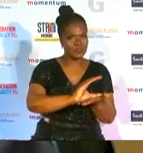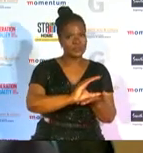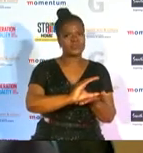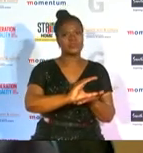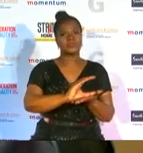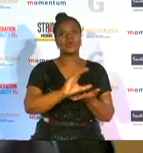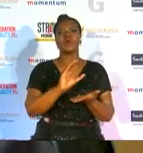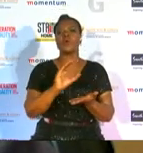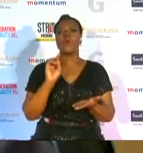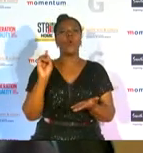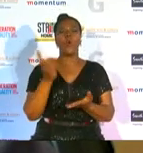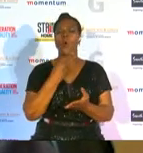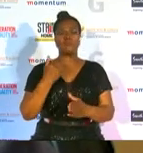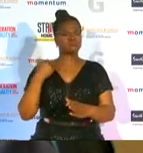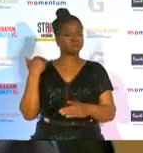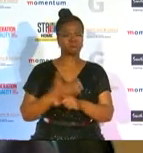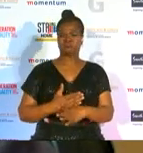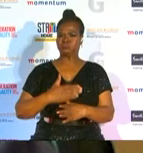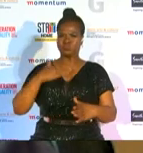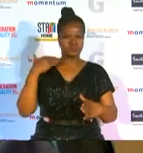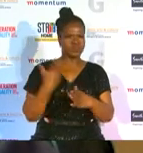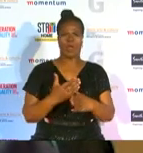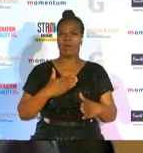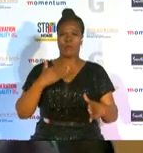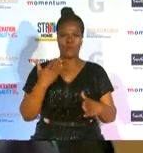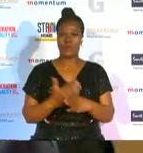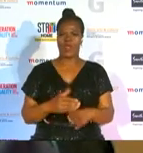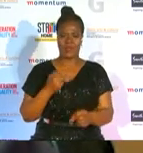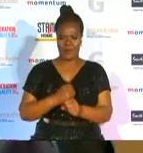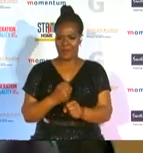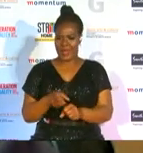who have worked tirelessly to put this event together